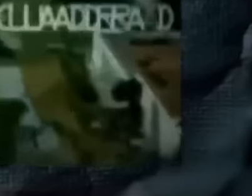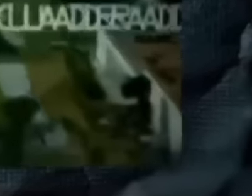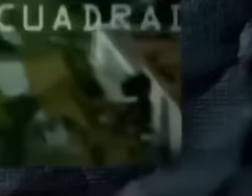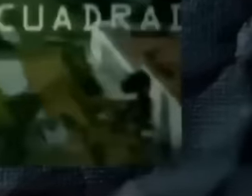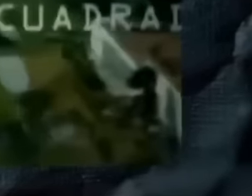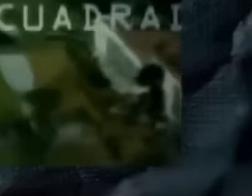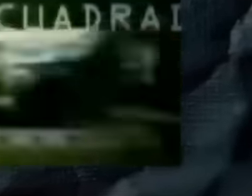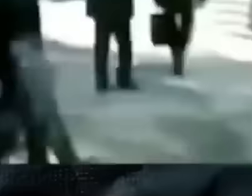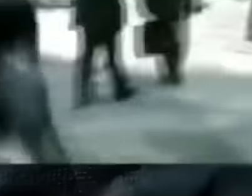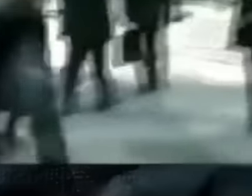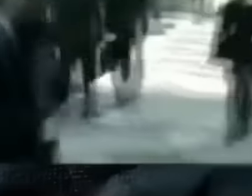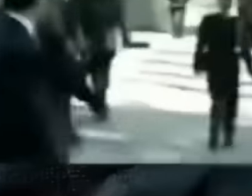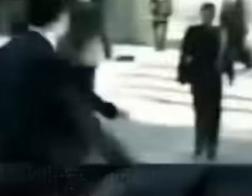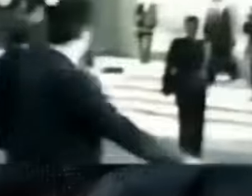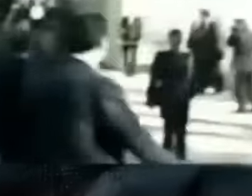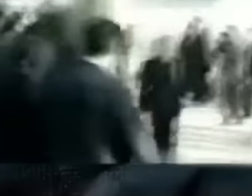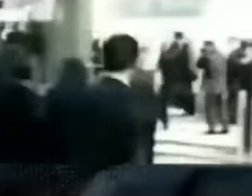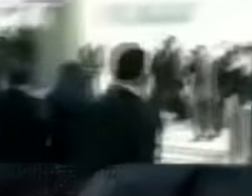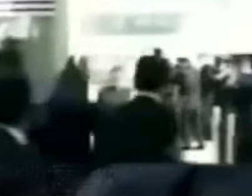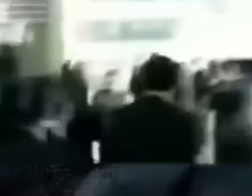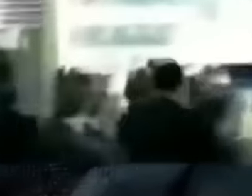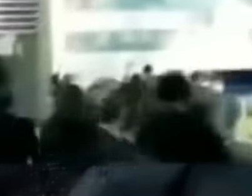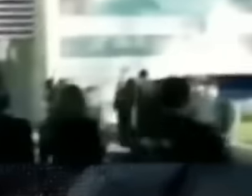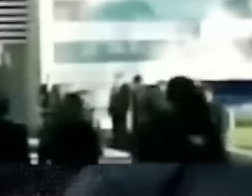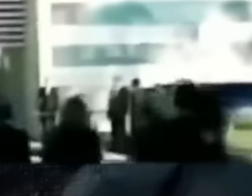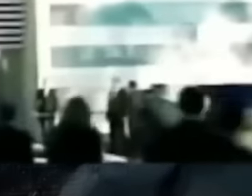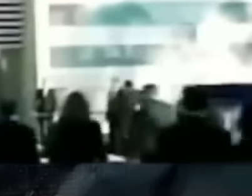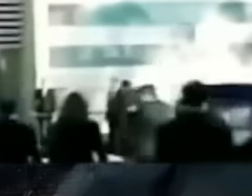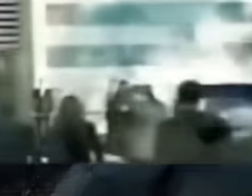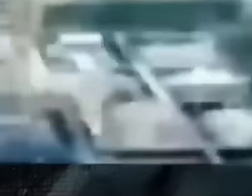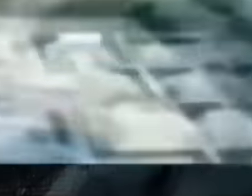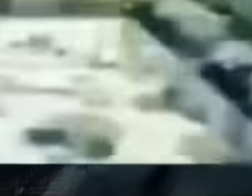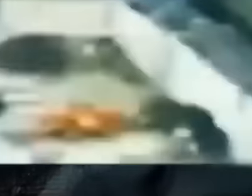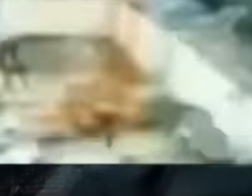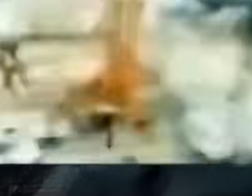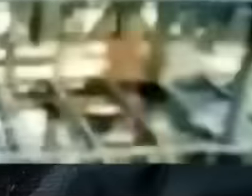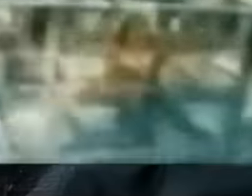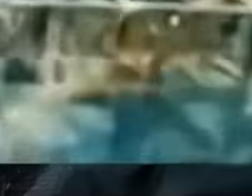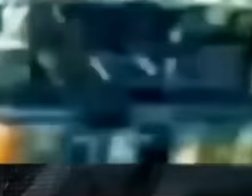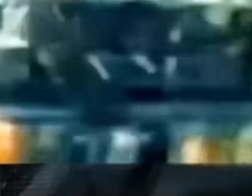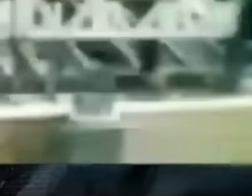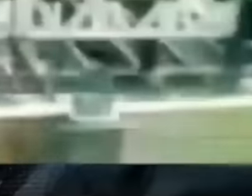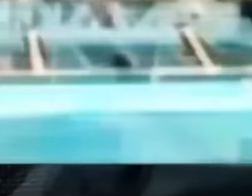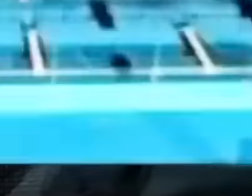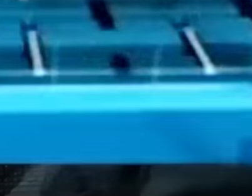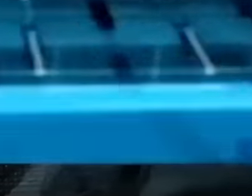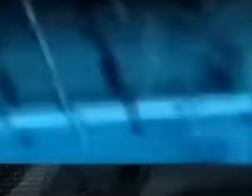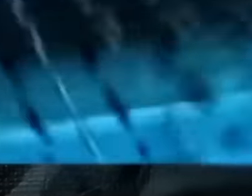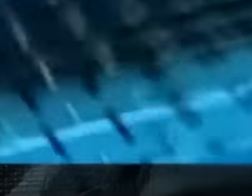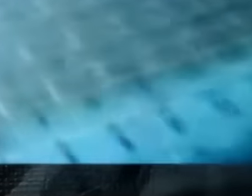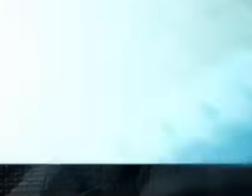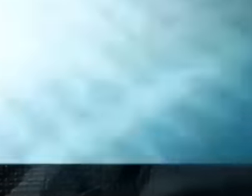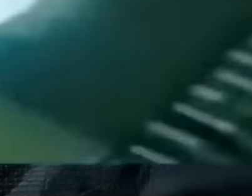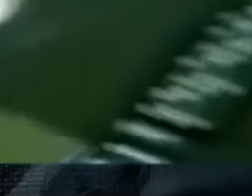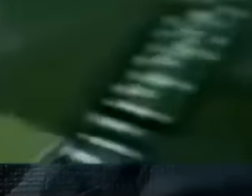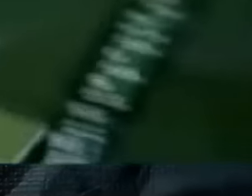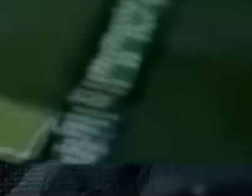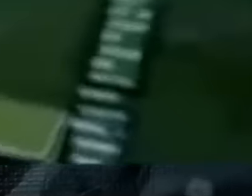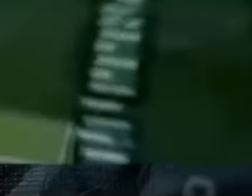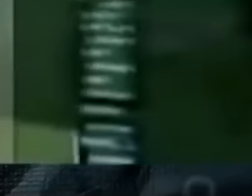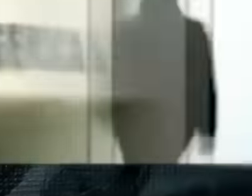pesos in contracts awarded directly without bidding to 29 companies and three universities,